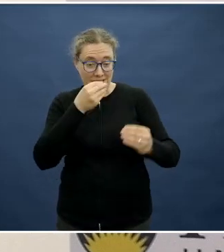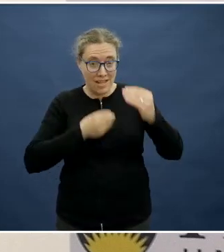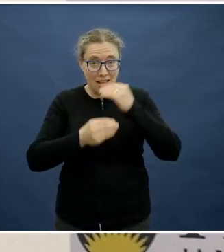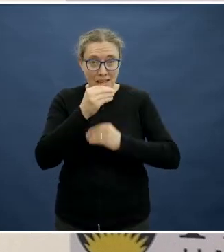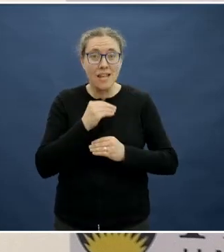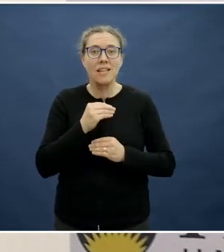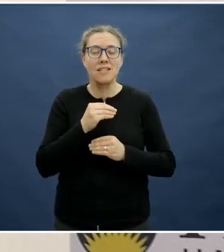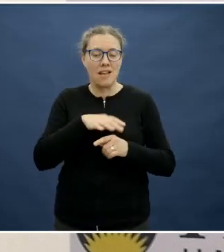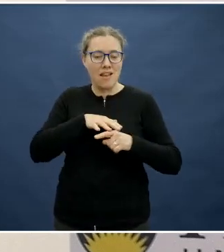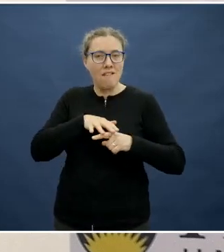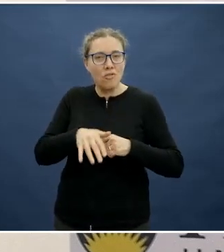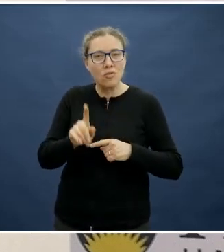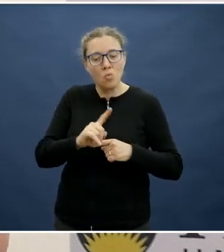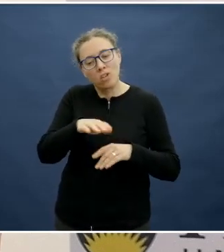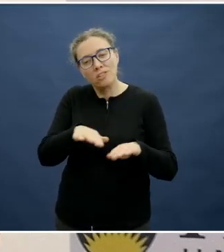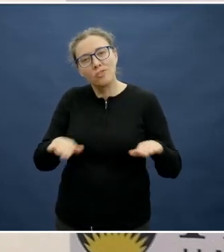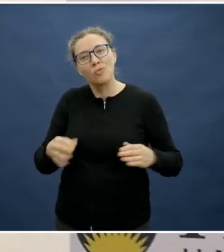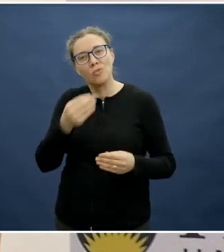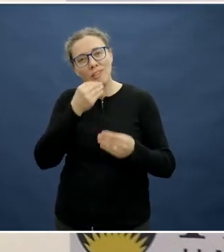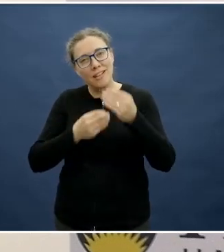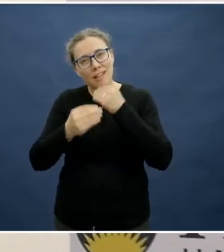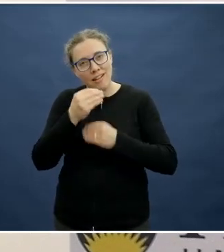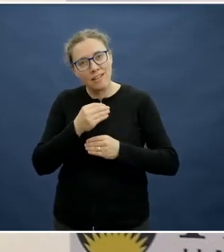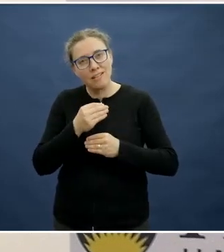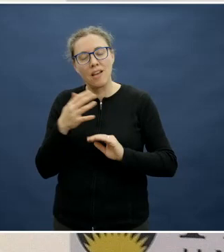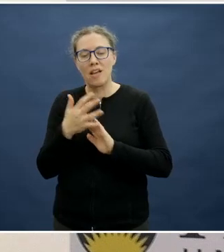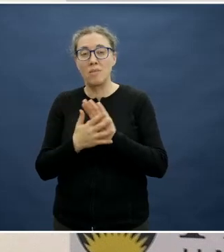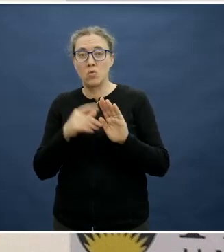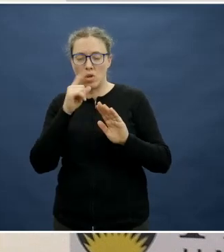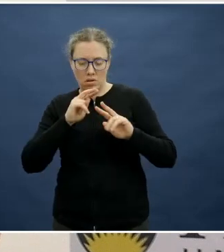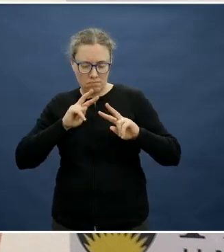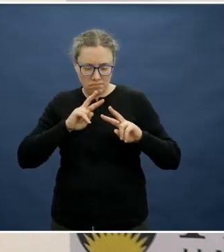similar to what children eat, we will be able to have a look at that based on what differences